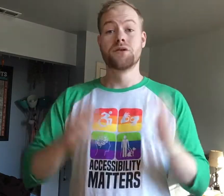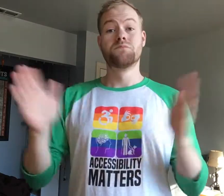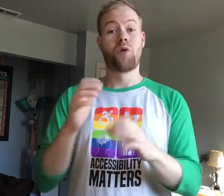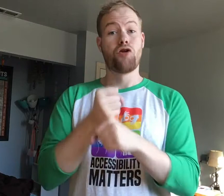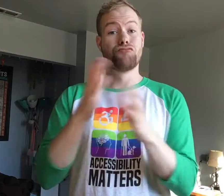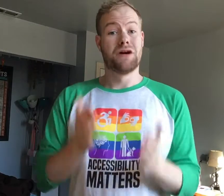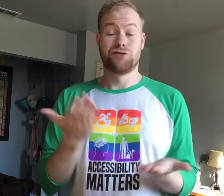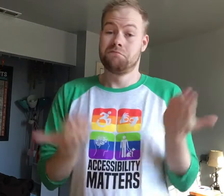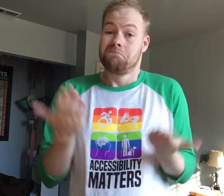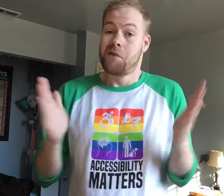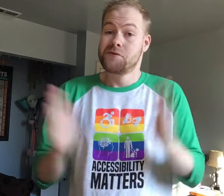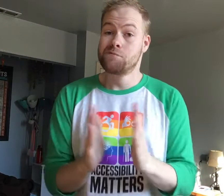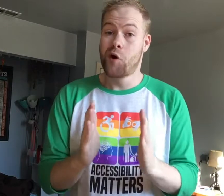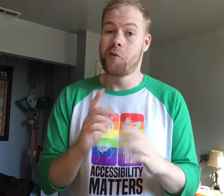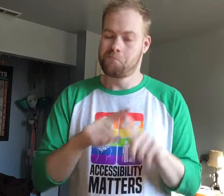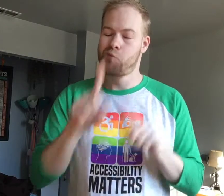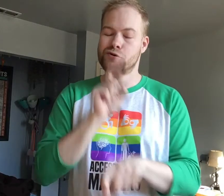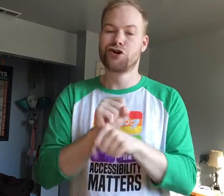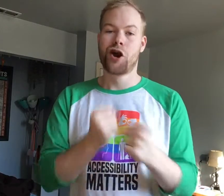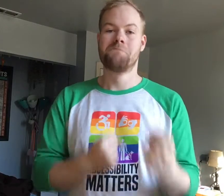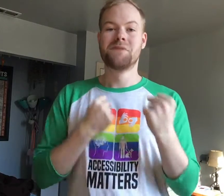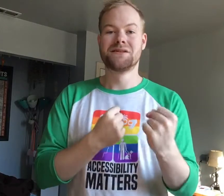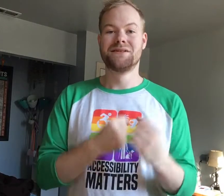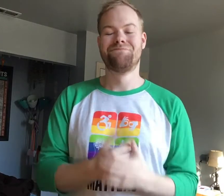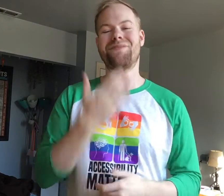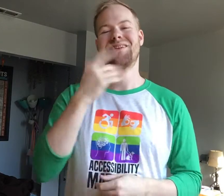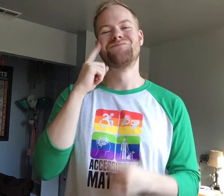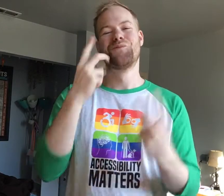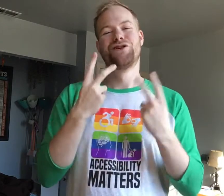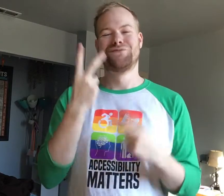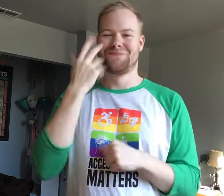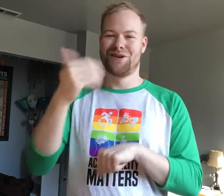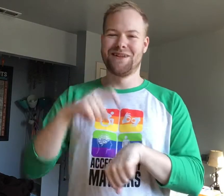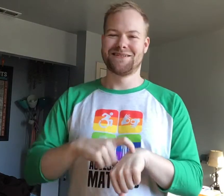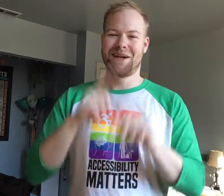Small creators may be small, but we sure are mighty. Thanks for watching, and I’ll see you next time.